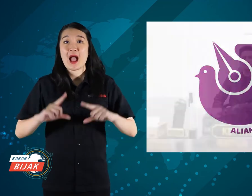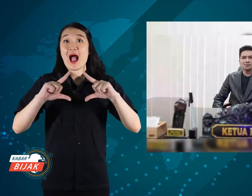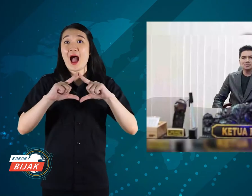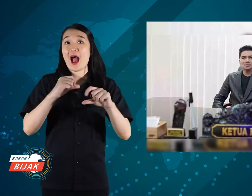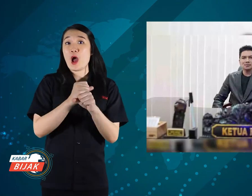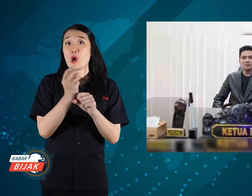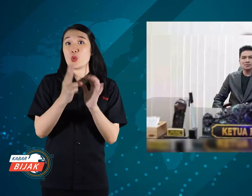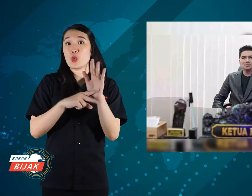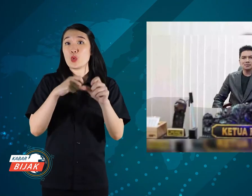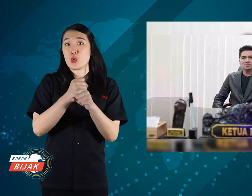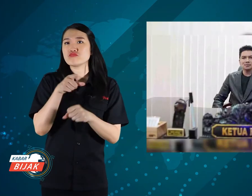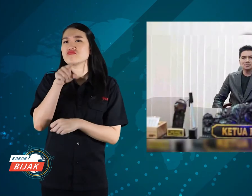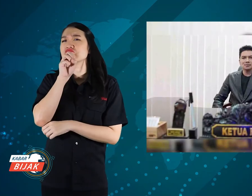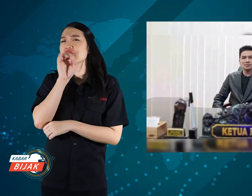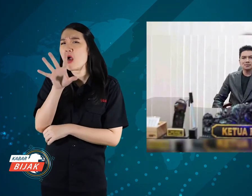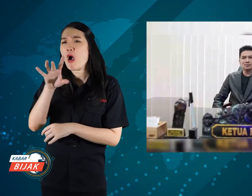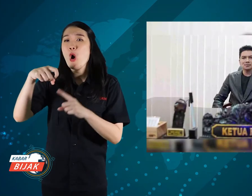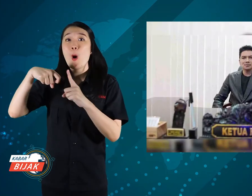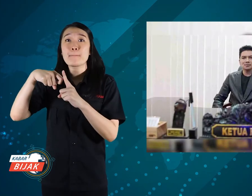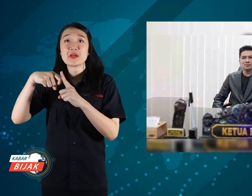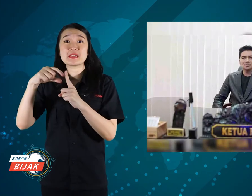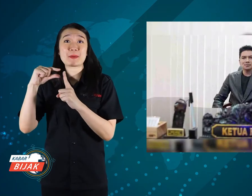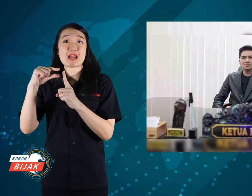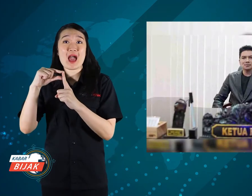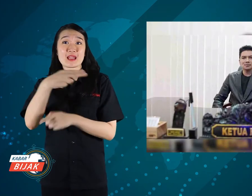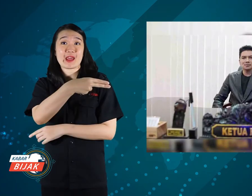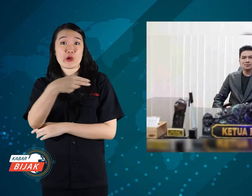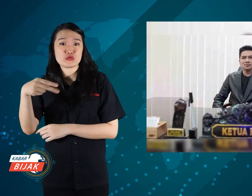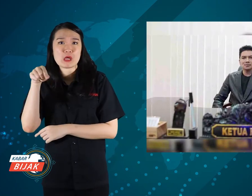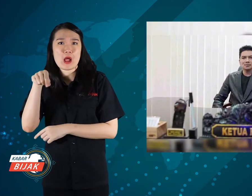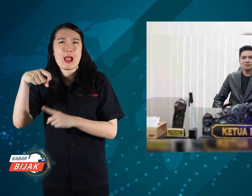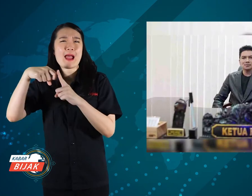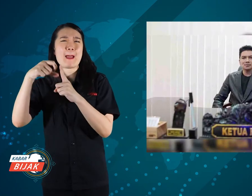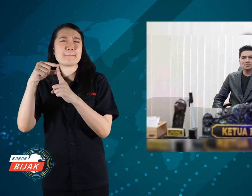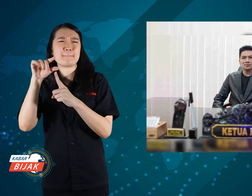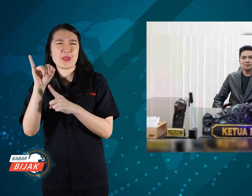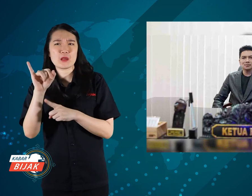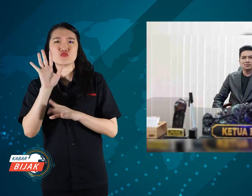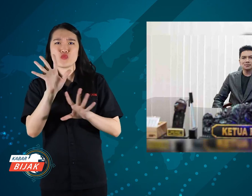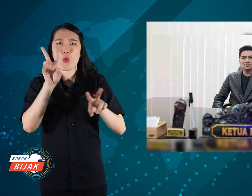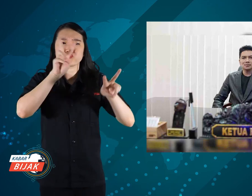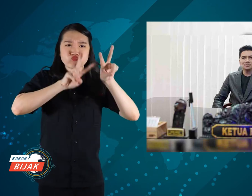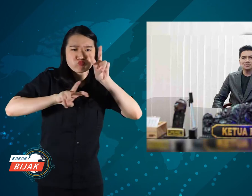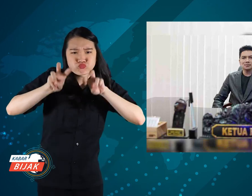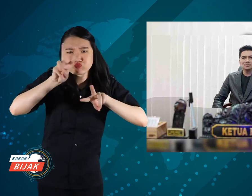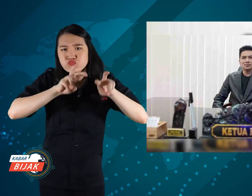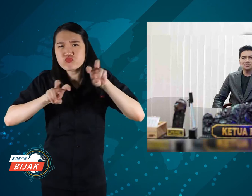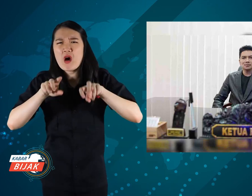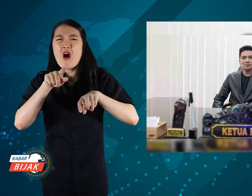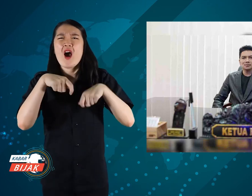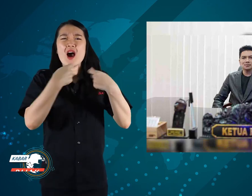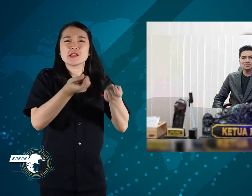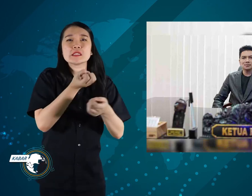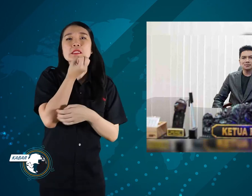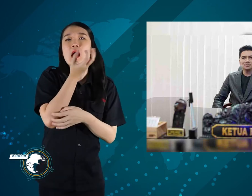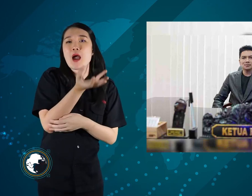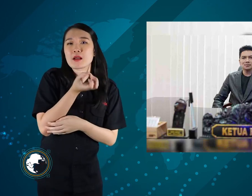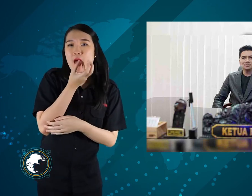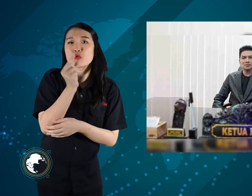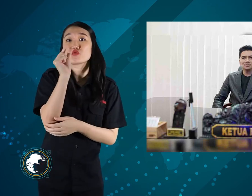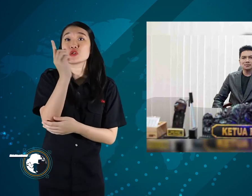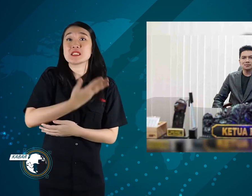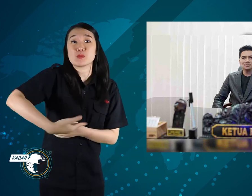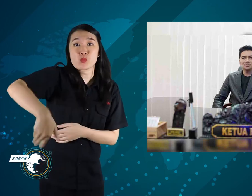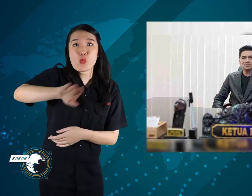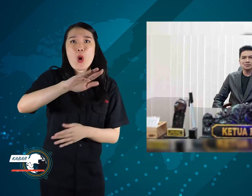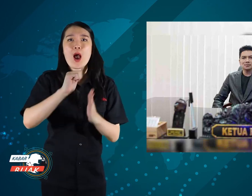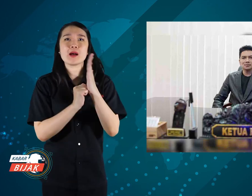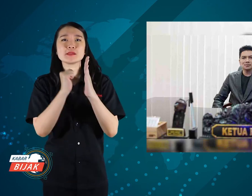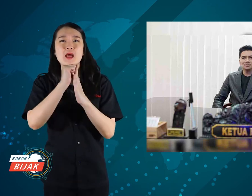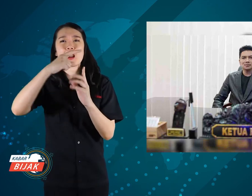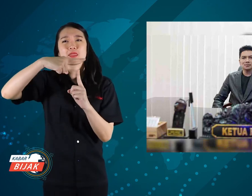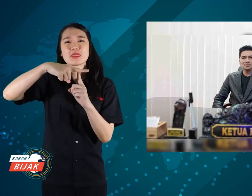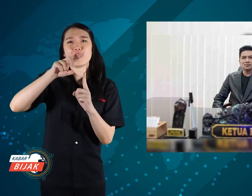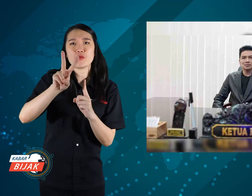Agung Suprio said that the Indonesian Broadcasting Commission (KPIs) have been fostered for all TV shows,